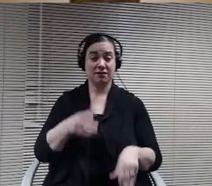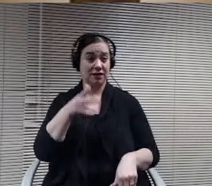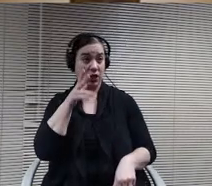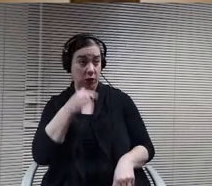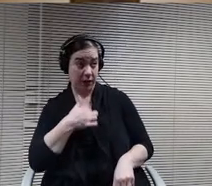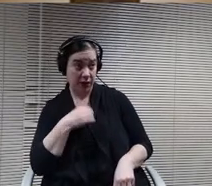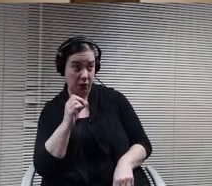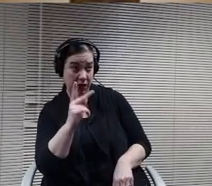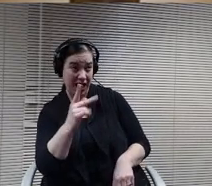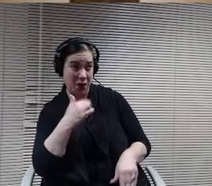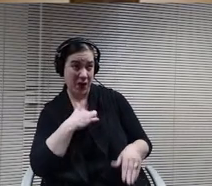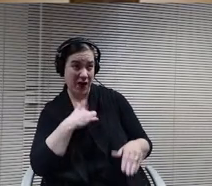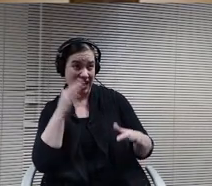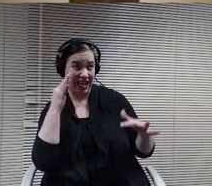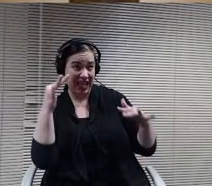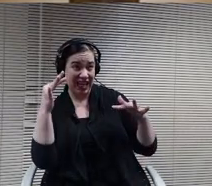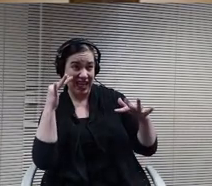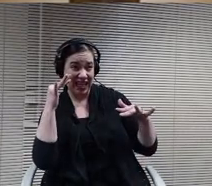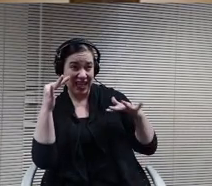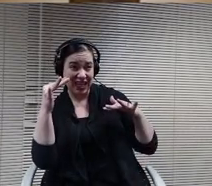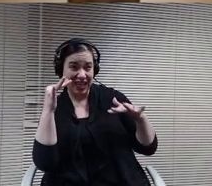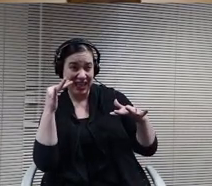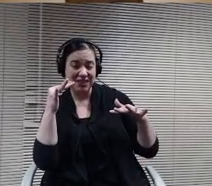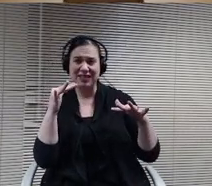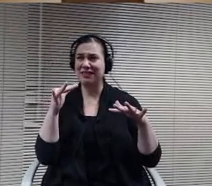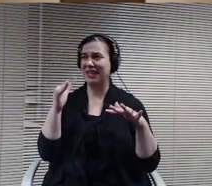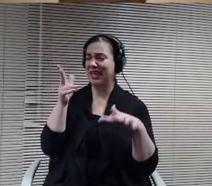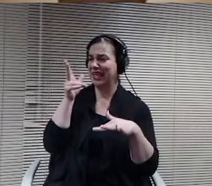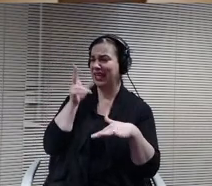you? I can't see you, John. If you would like to nominate